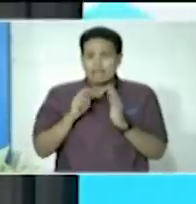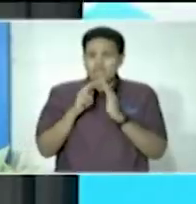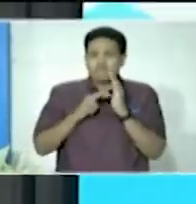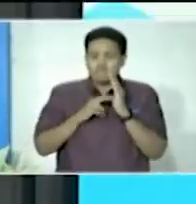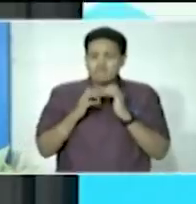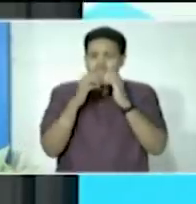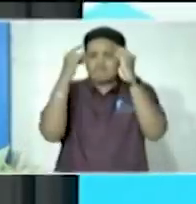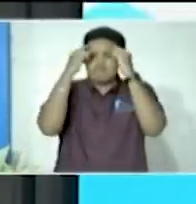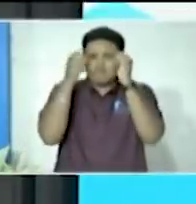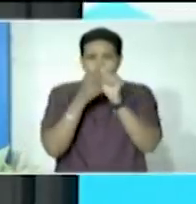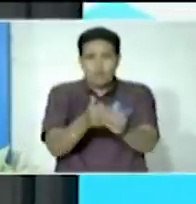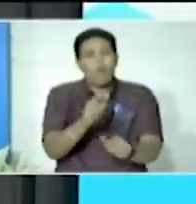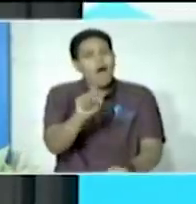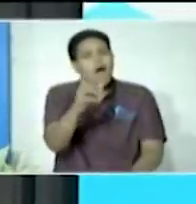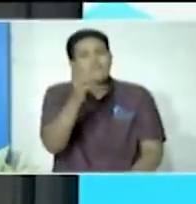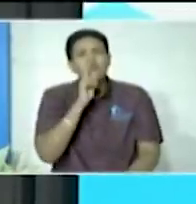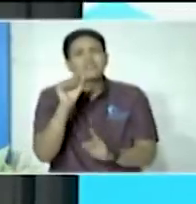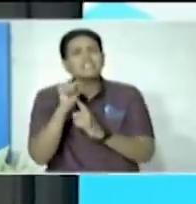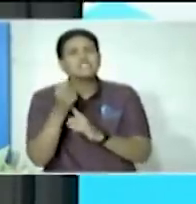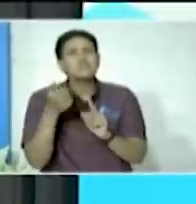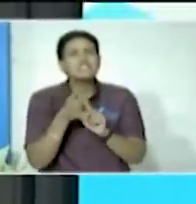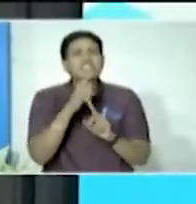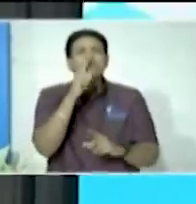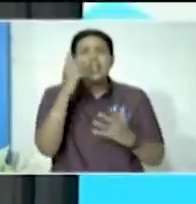reacted to the development it is a situation that is very very unfortunate